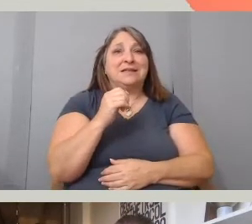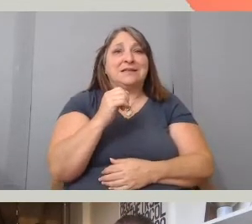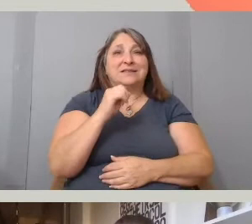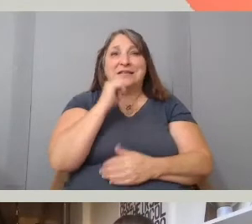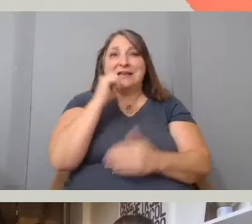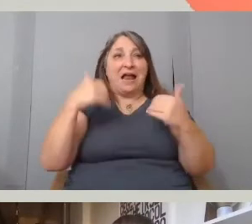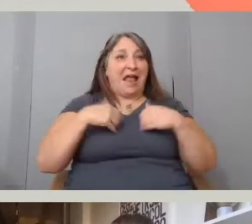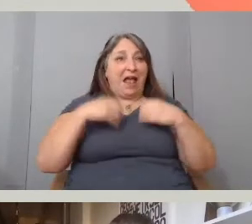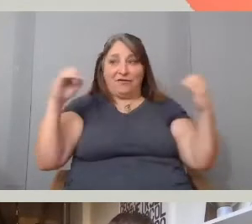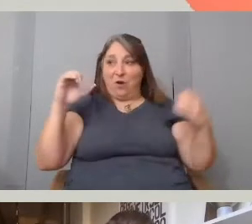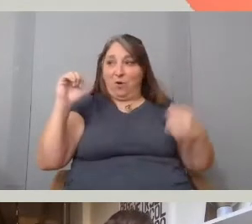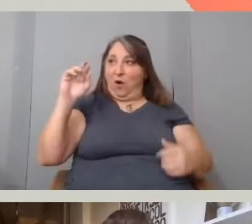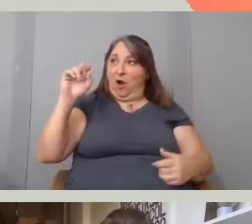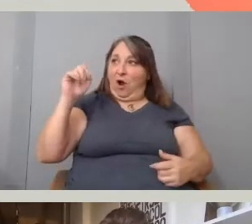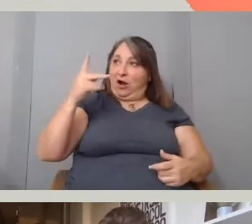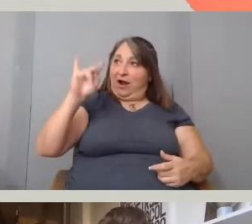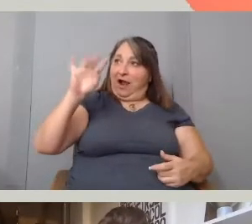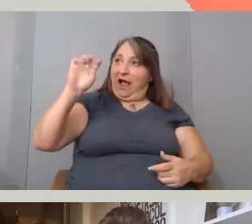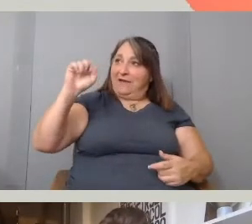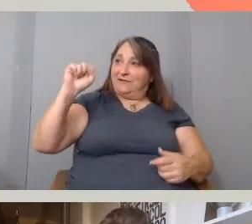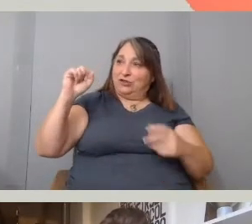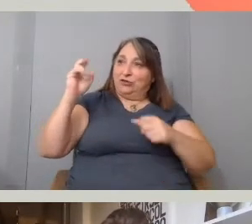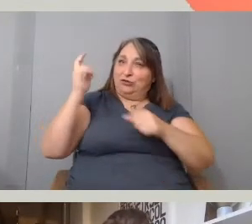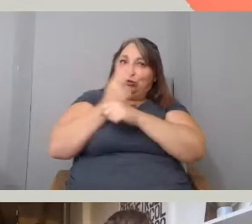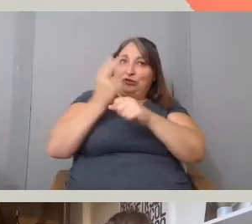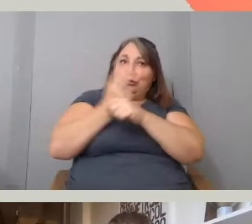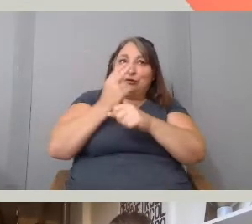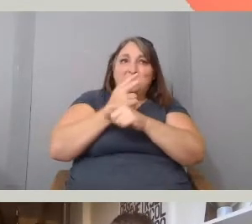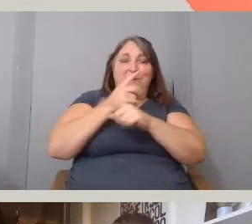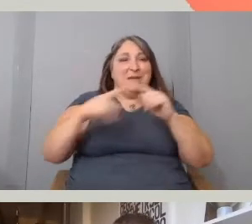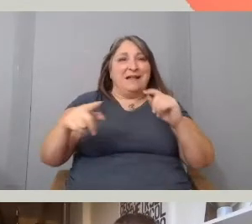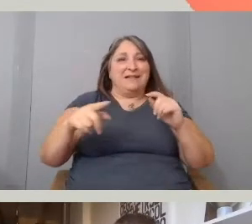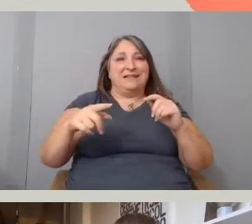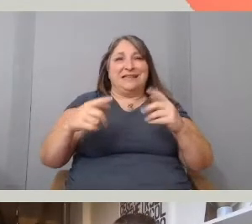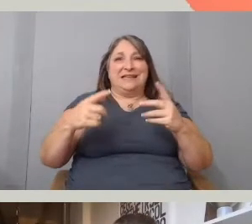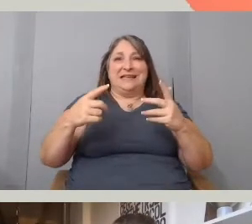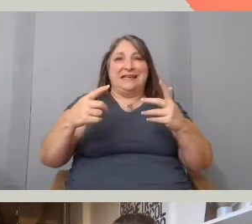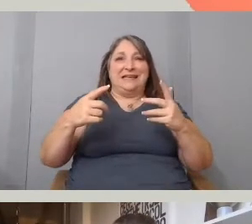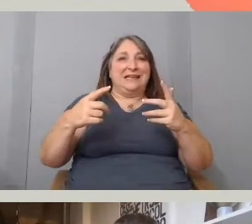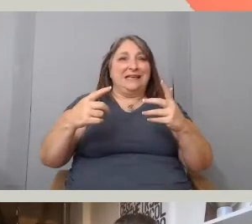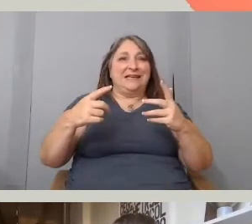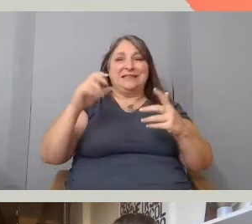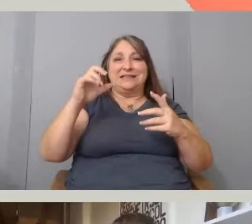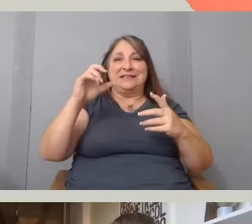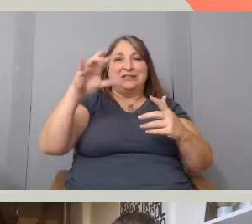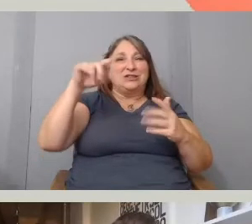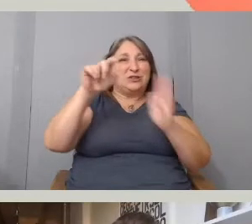and to allow the script to constantly conjure up images that really spoke to the spirit